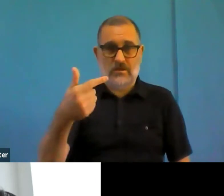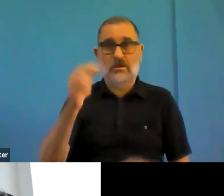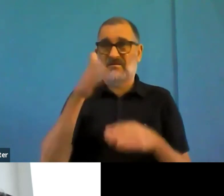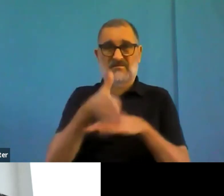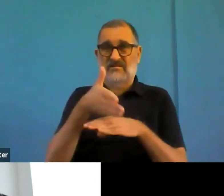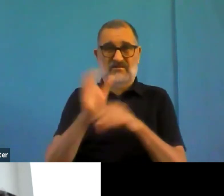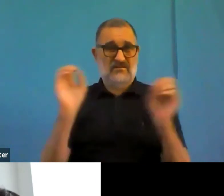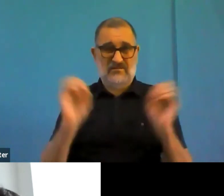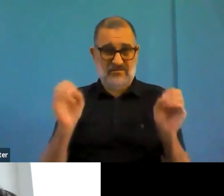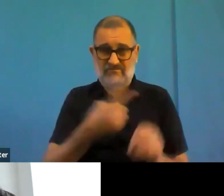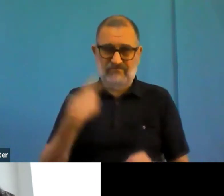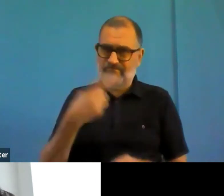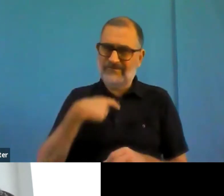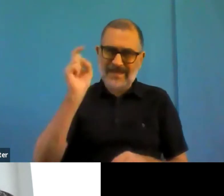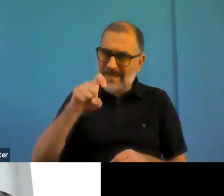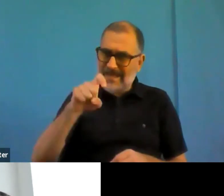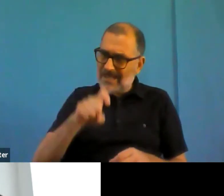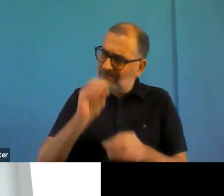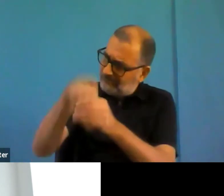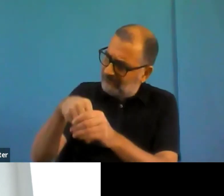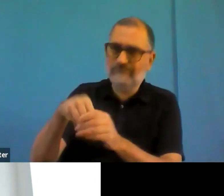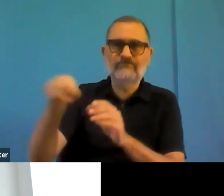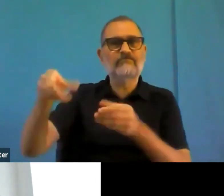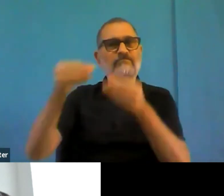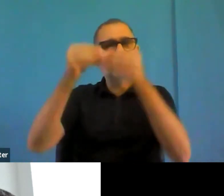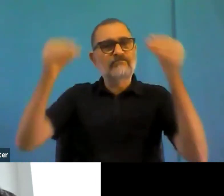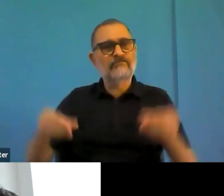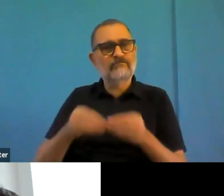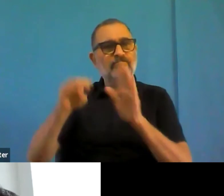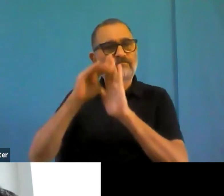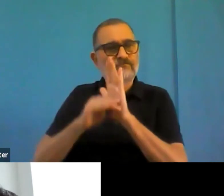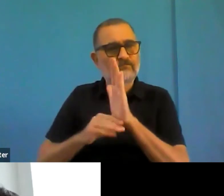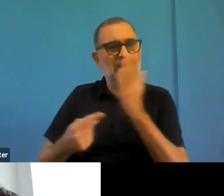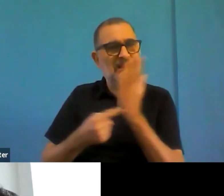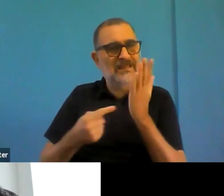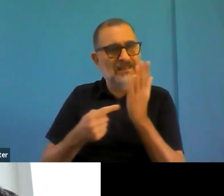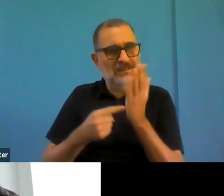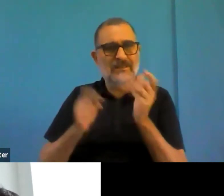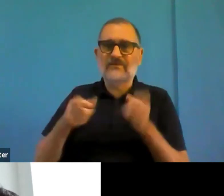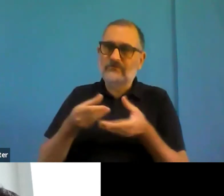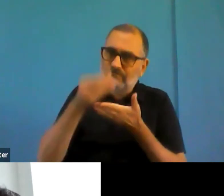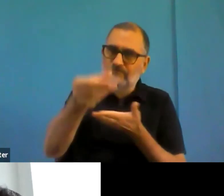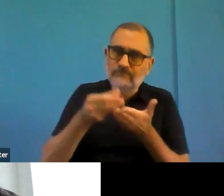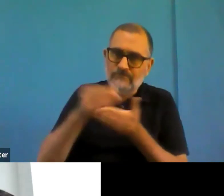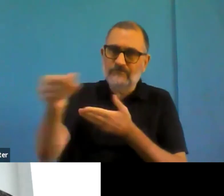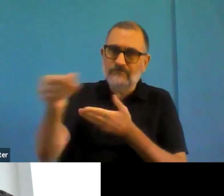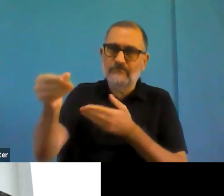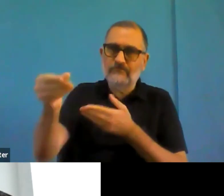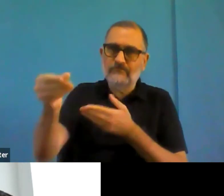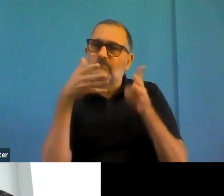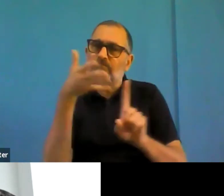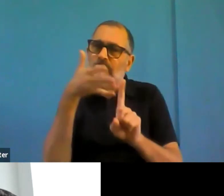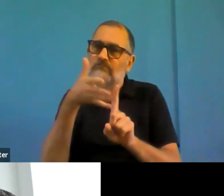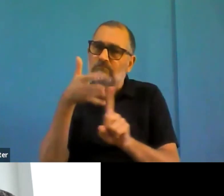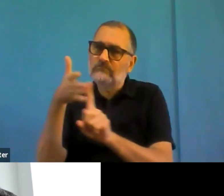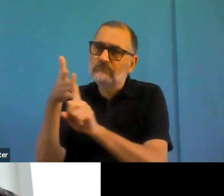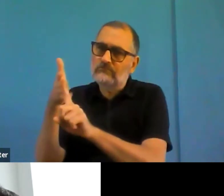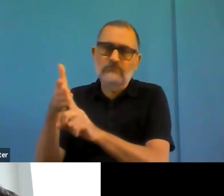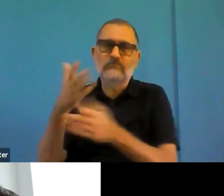And there was also a suggestion for mechanism for something like a central